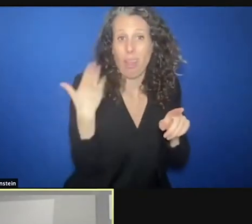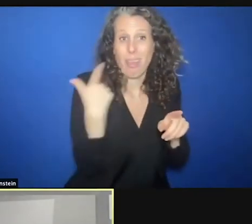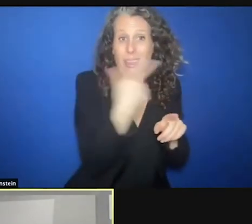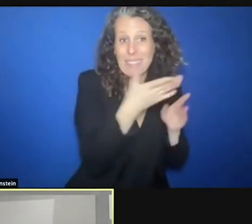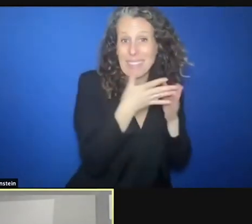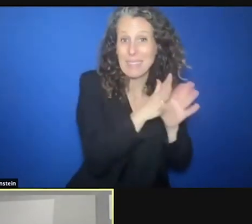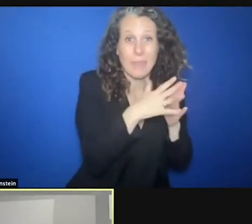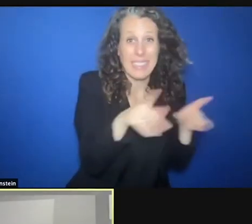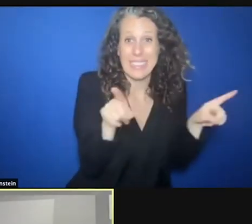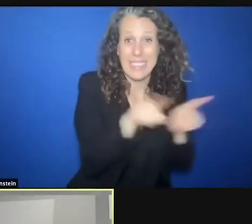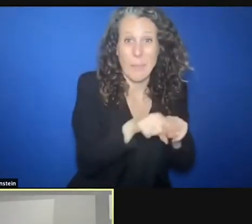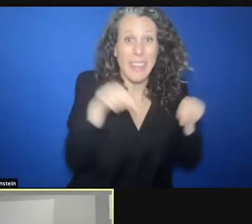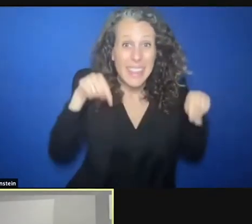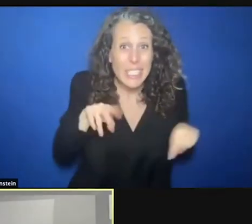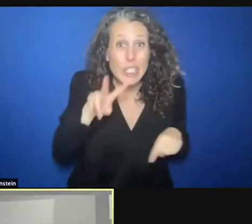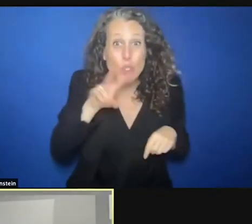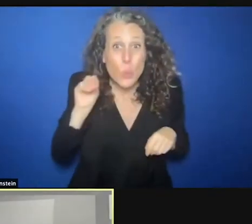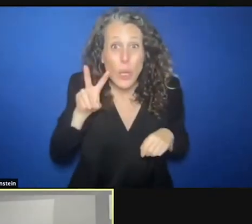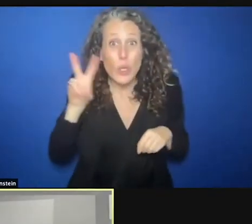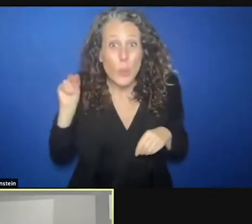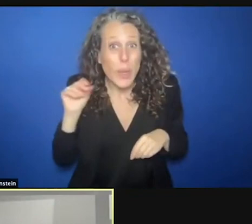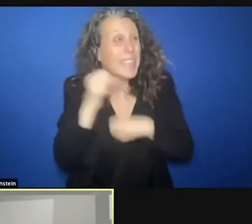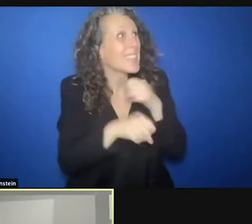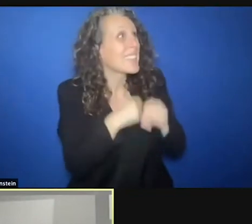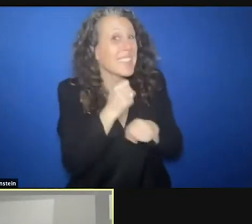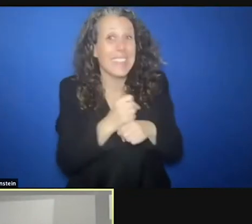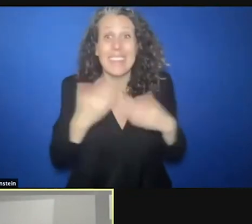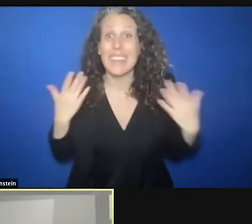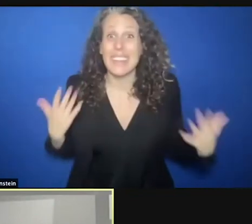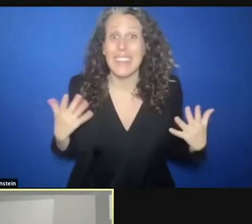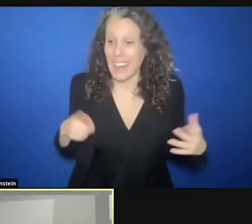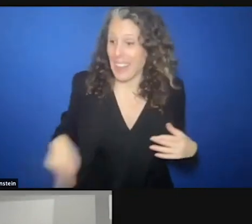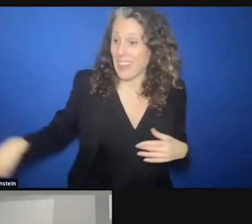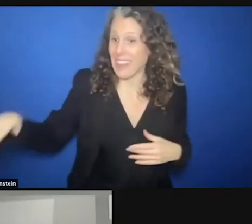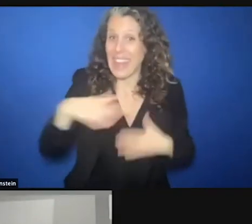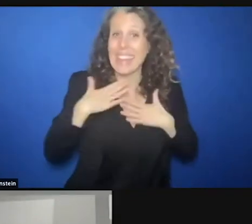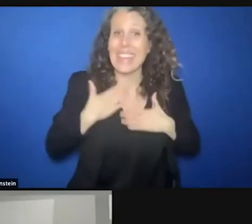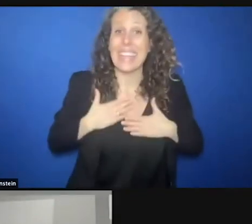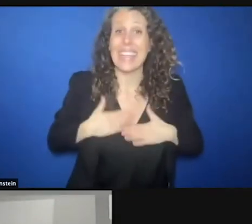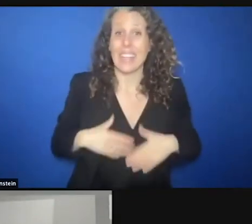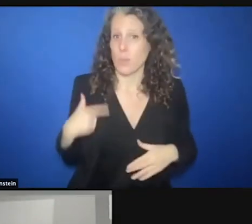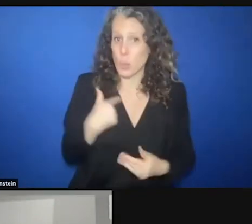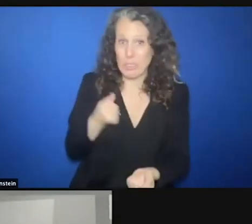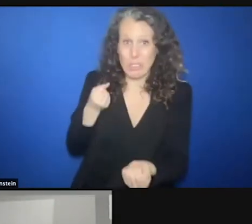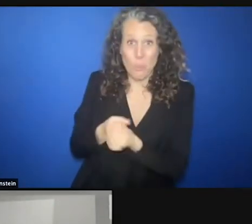and we're not there in our hour of greatest need. >> CHRIS GUNNESS: Jan I'm going to come on to that